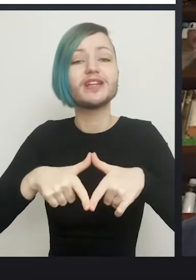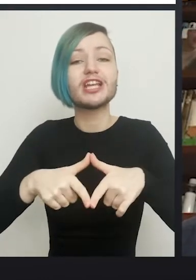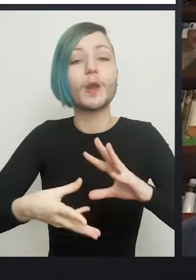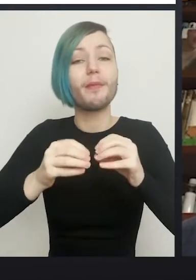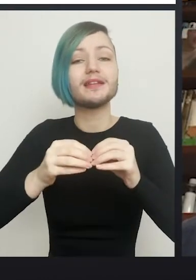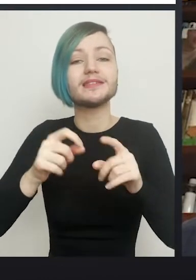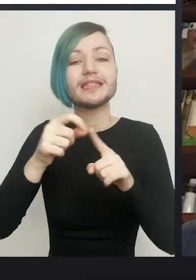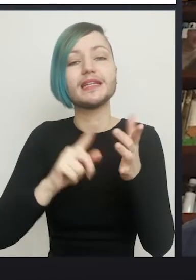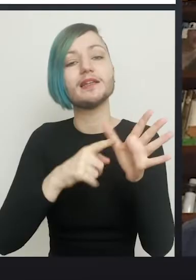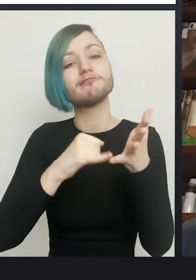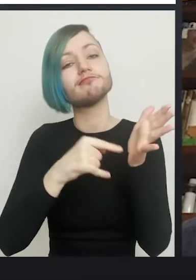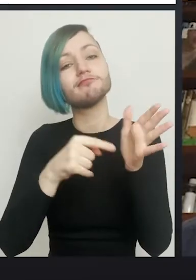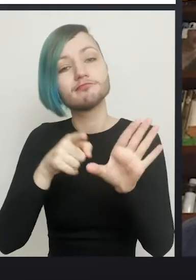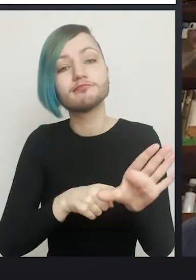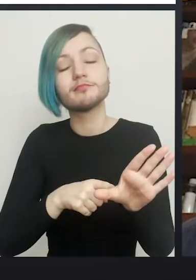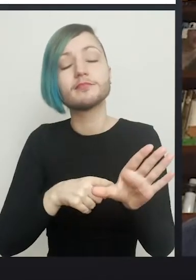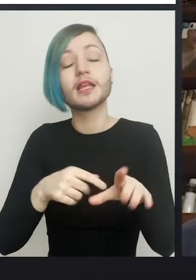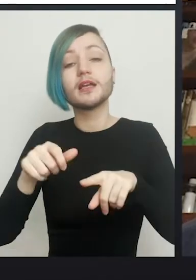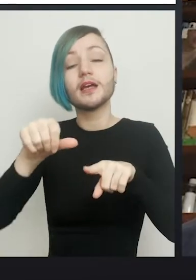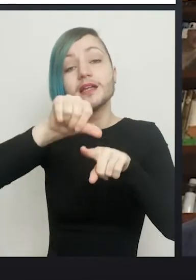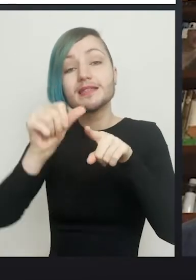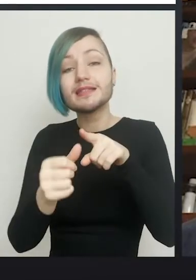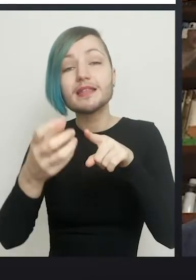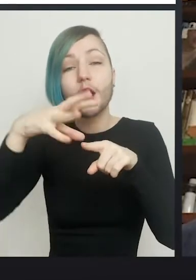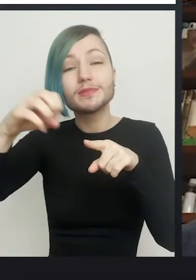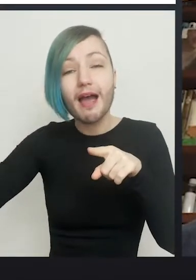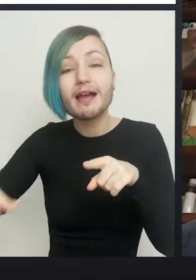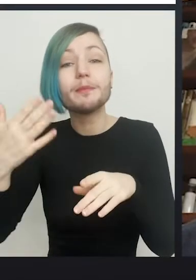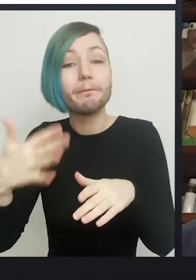If patients have been circumcised it is likely that they will require